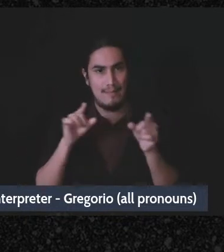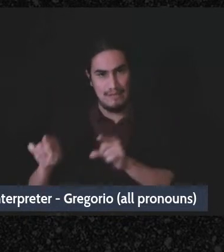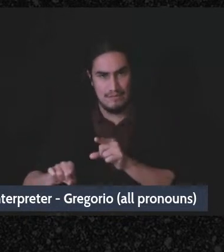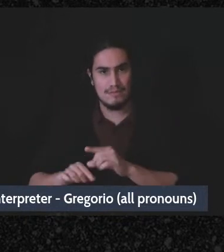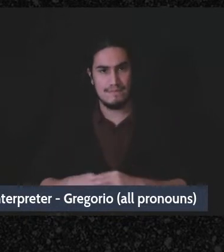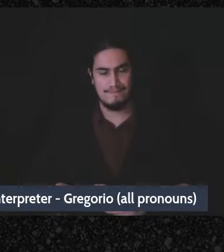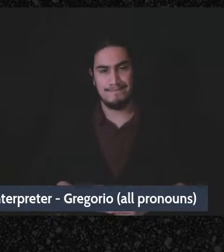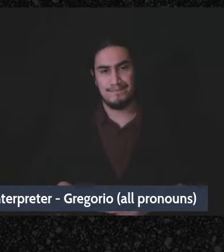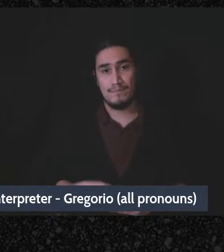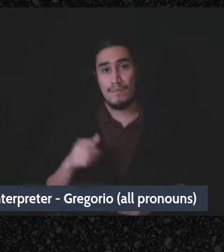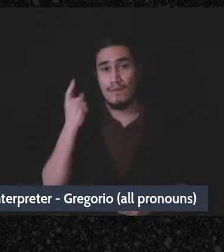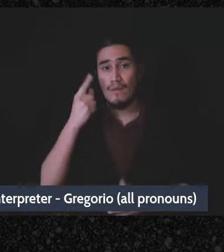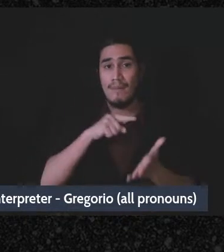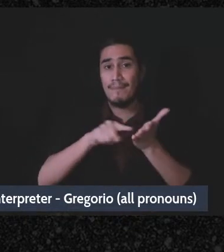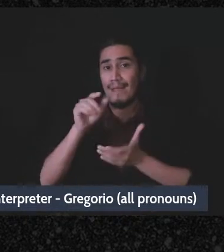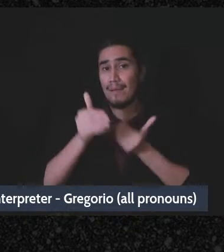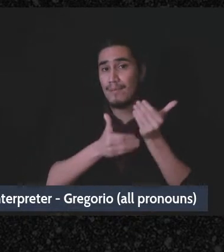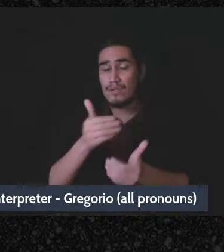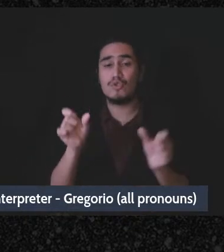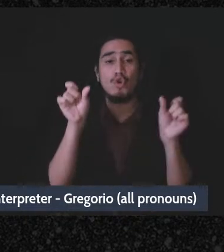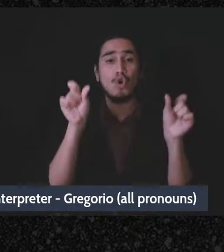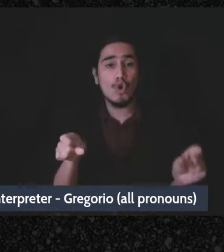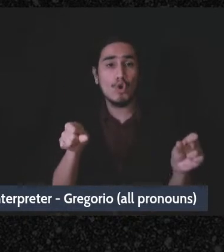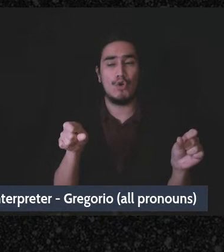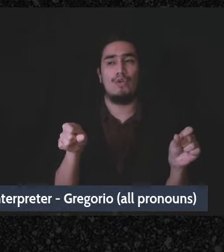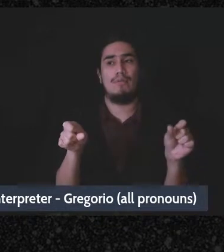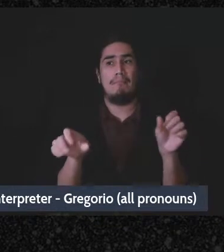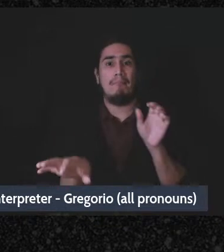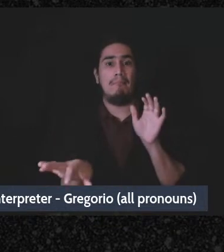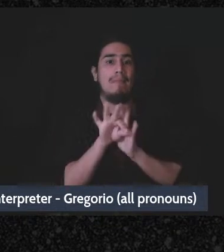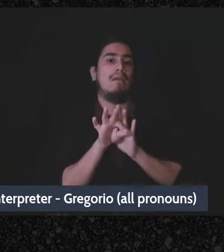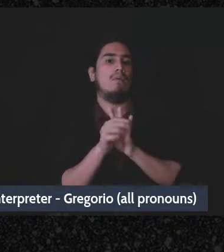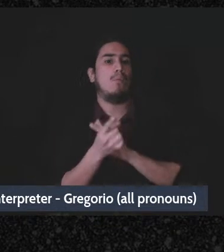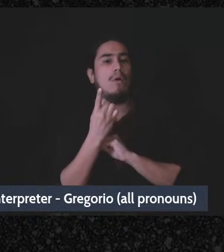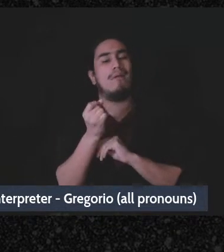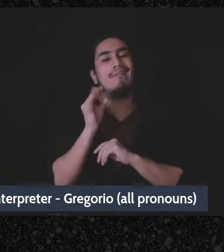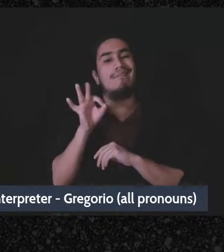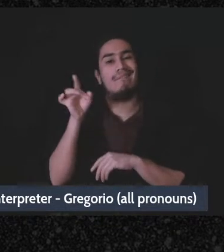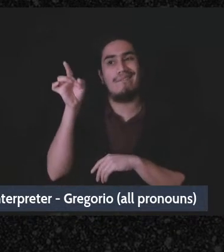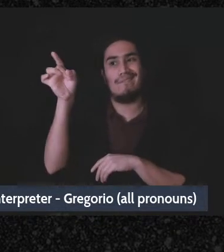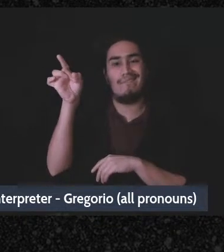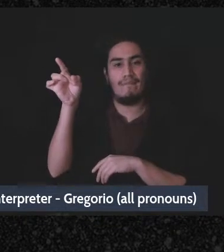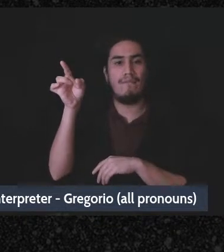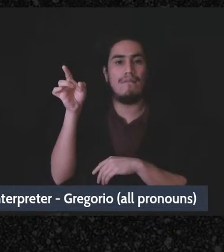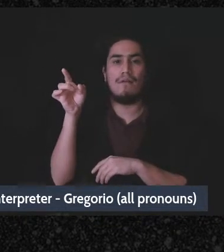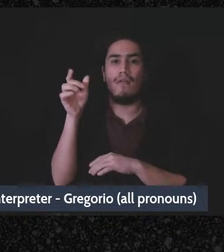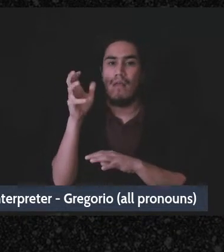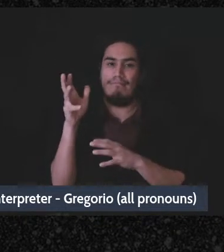A payment processor could choose to do one if they are underneath that, but